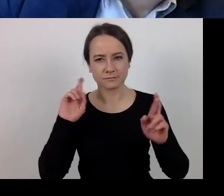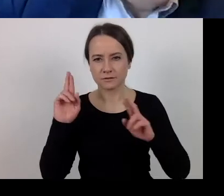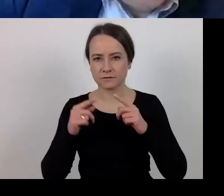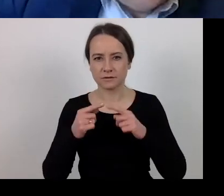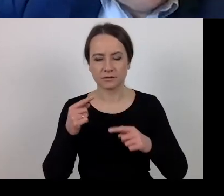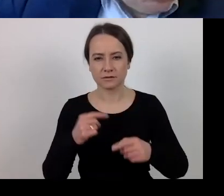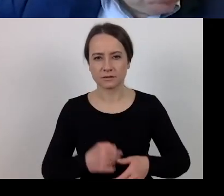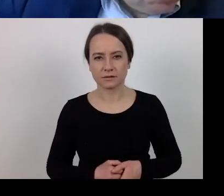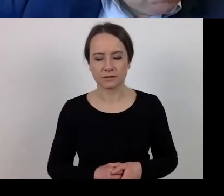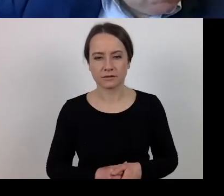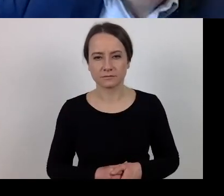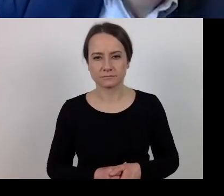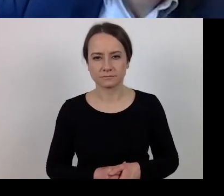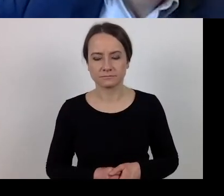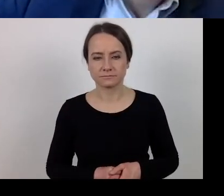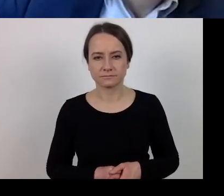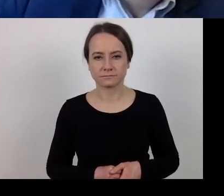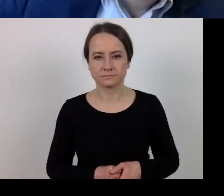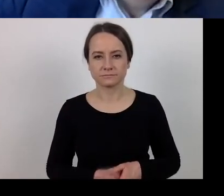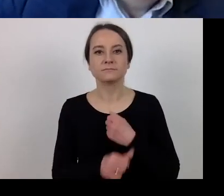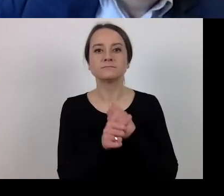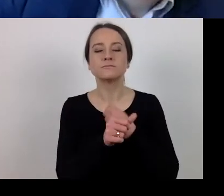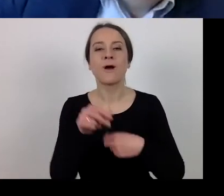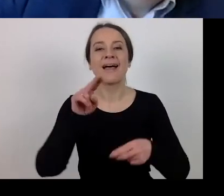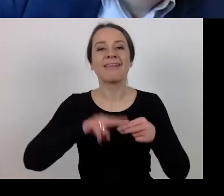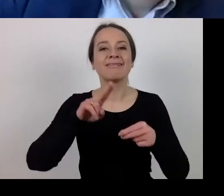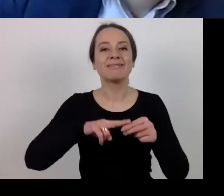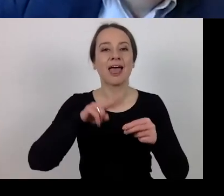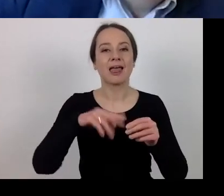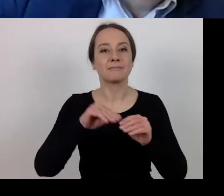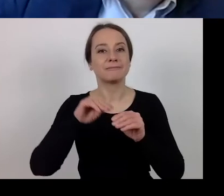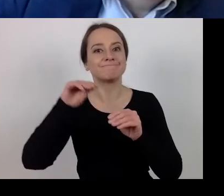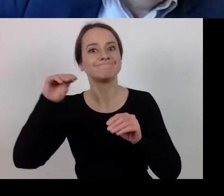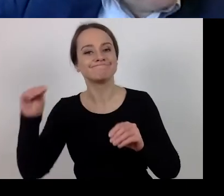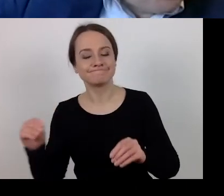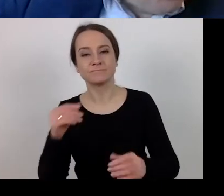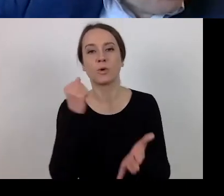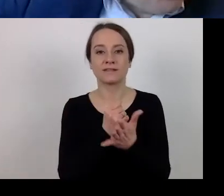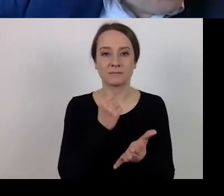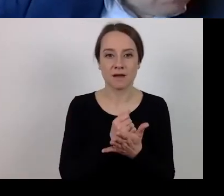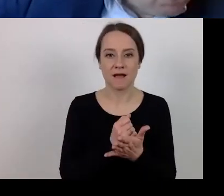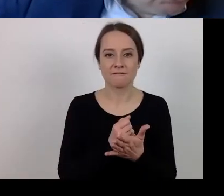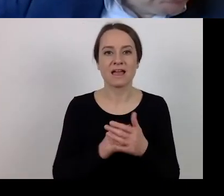in matters related to the eligibility of expenditure.